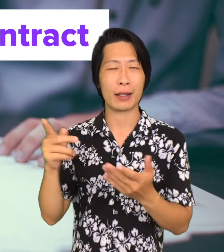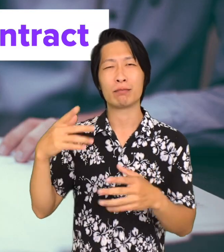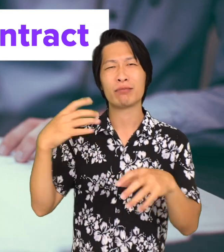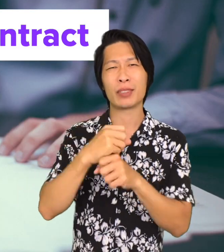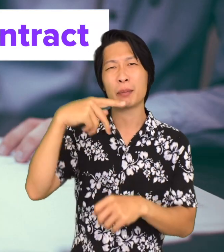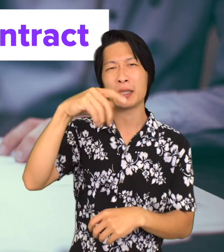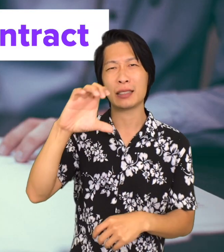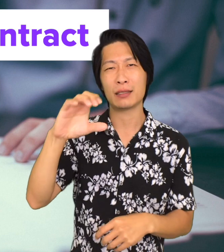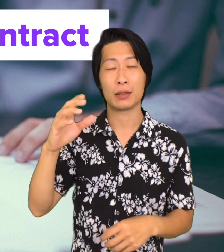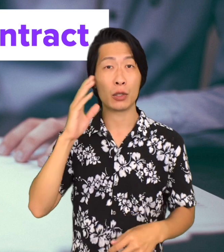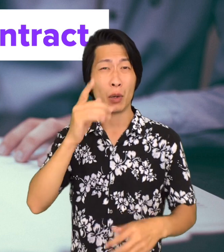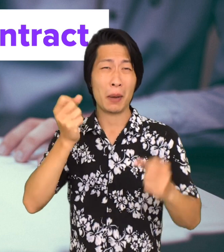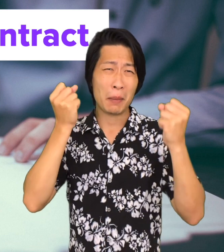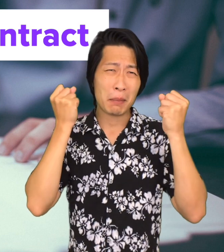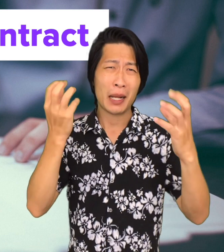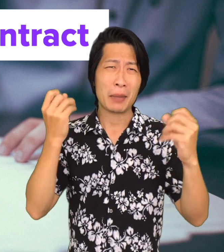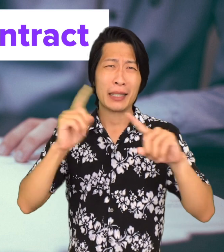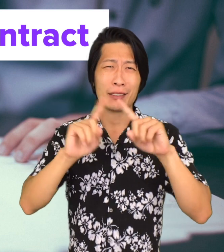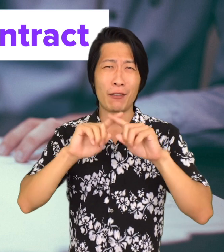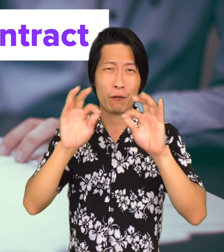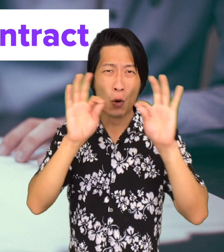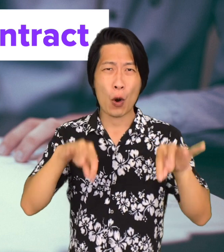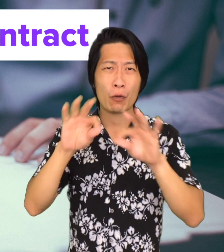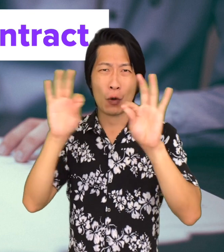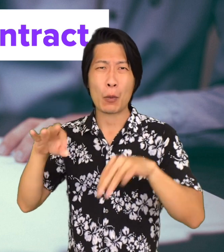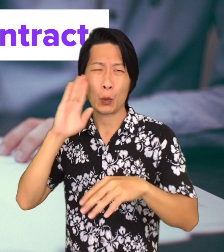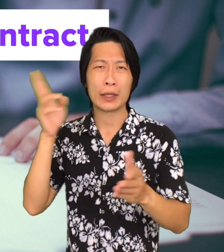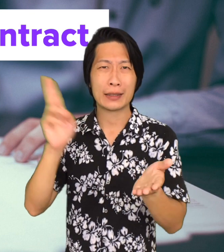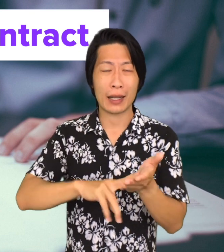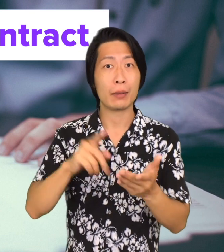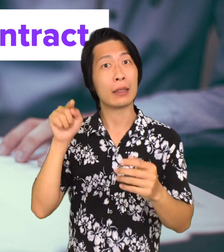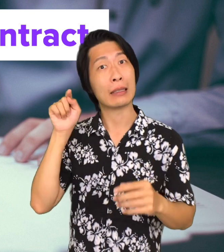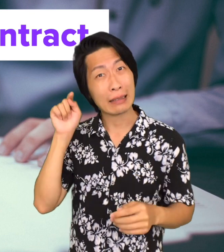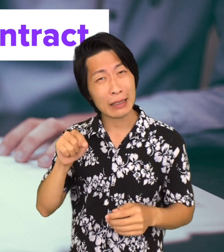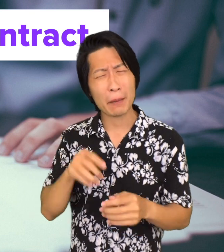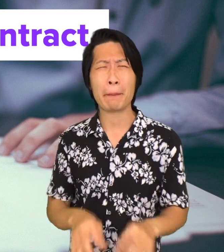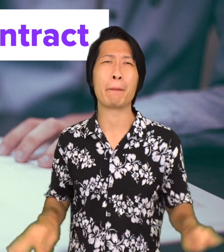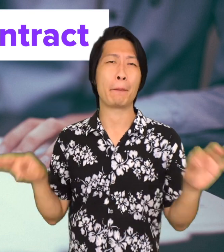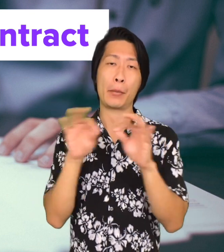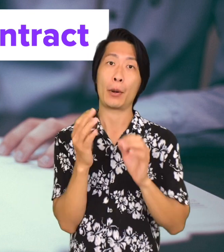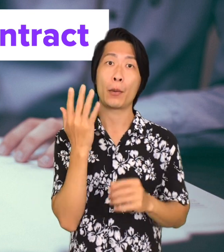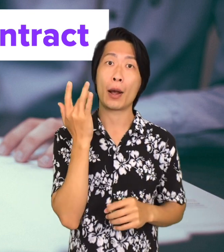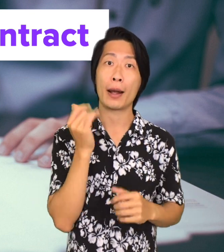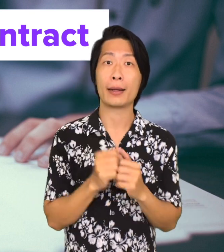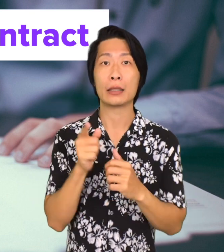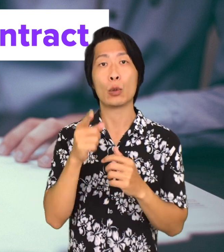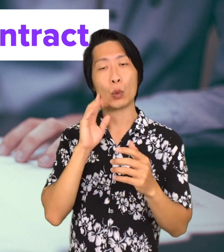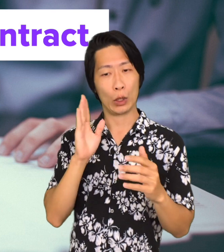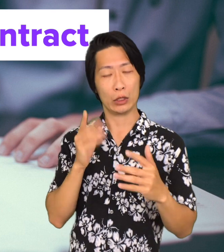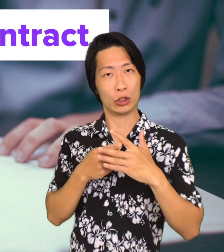There are going to be many, many, many different forms that you're going to sign, but this is the most important contract to sign,